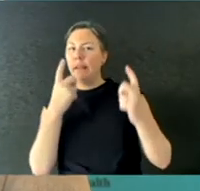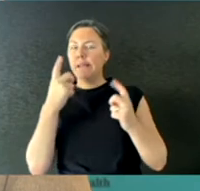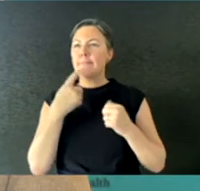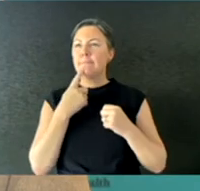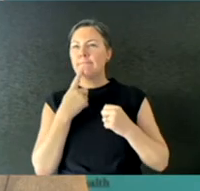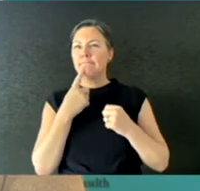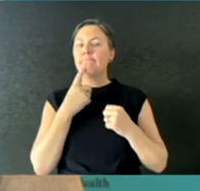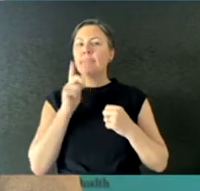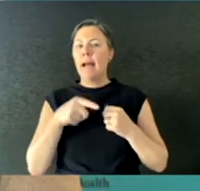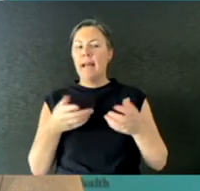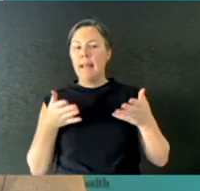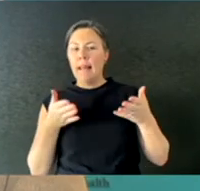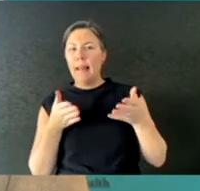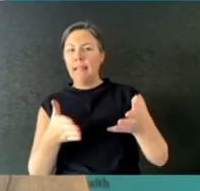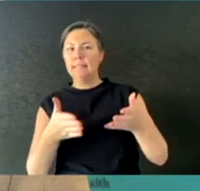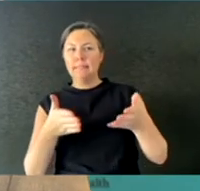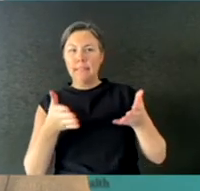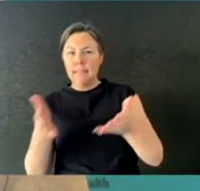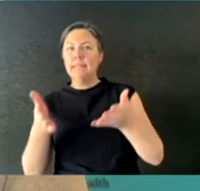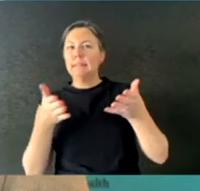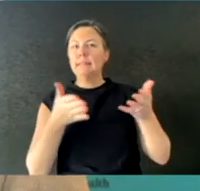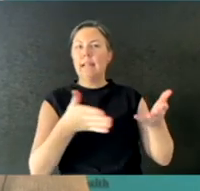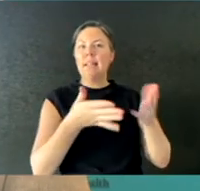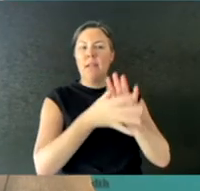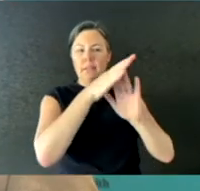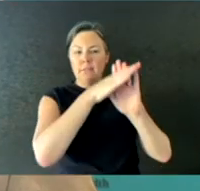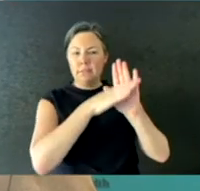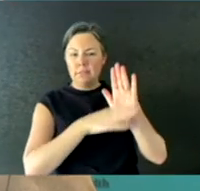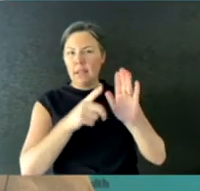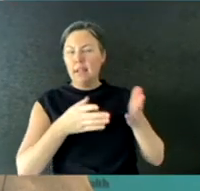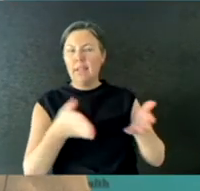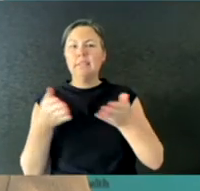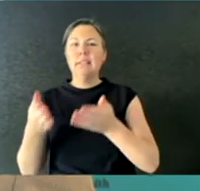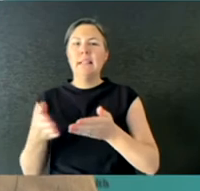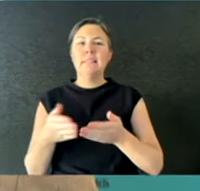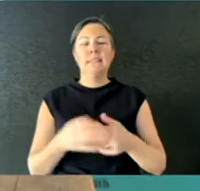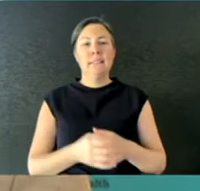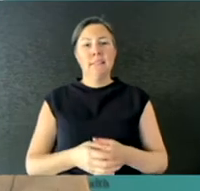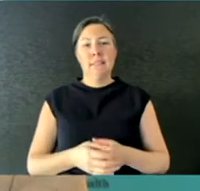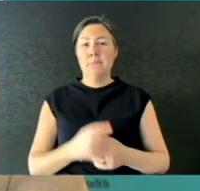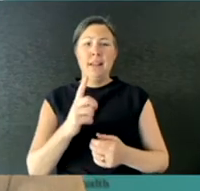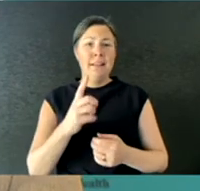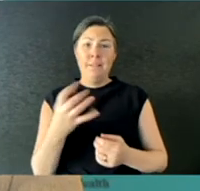and when restrictions can be lifted. But I just wanted to- we do have to note the sound of caution here.